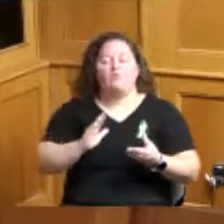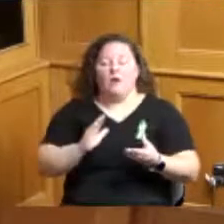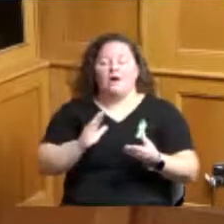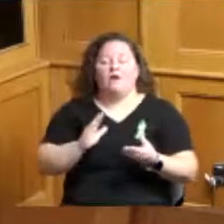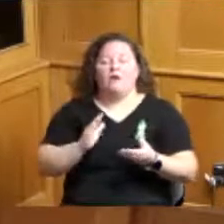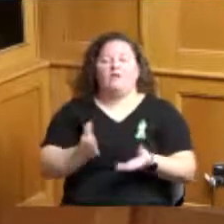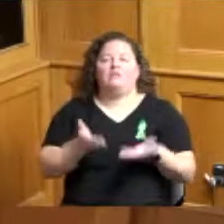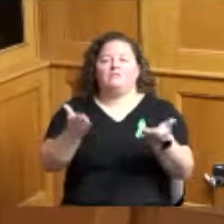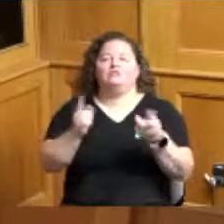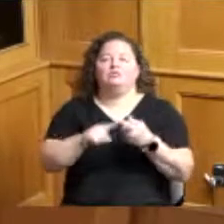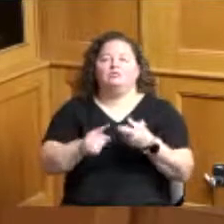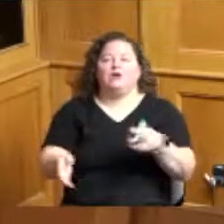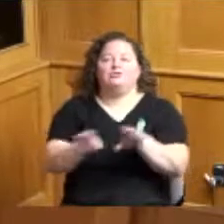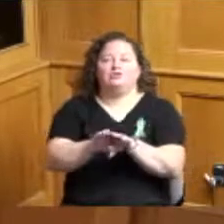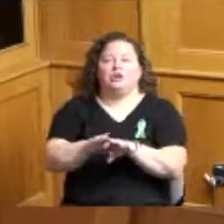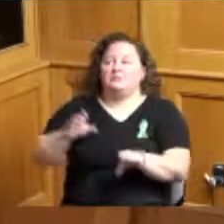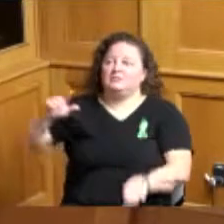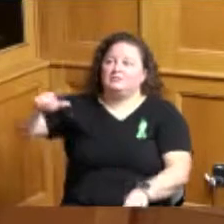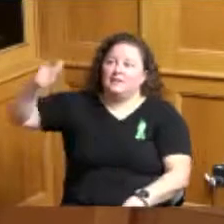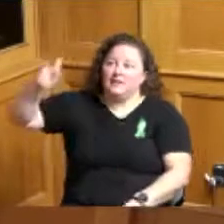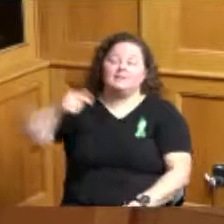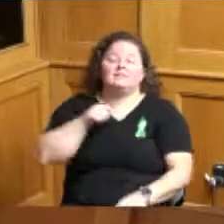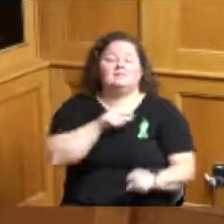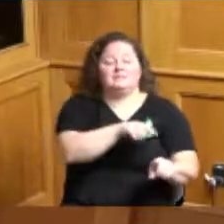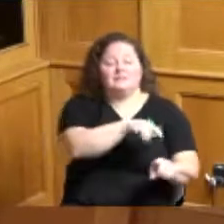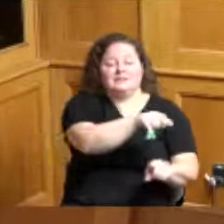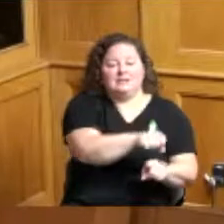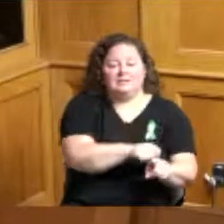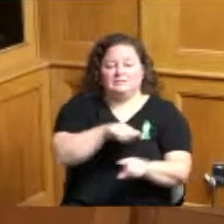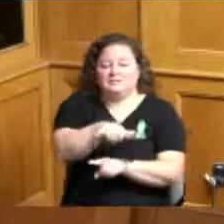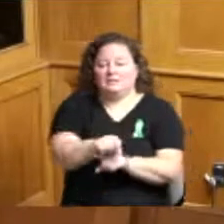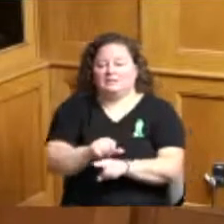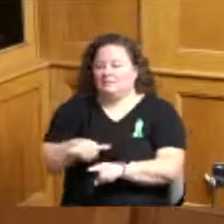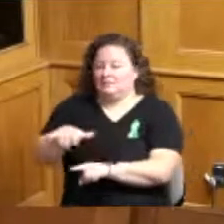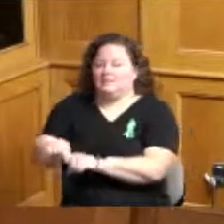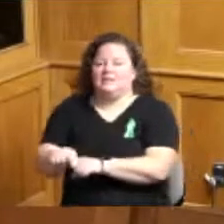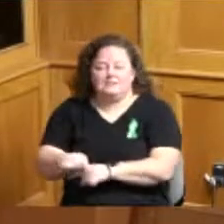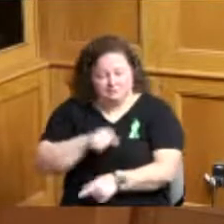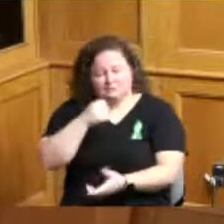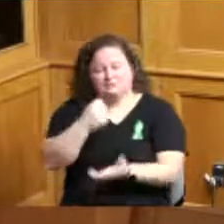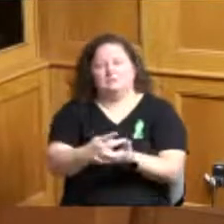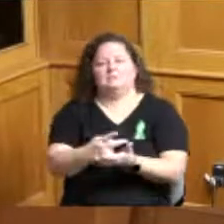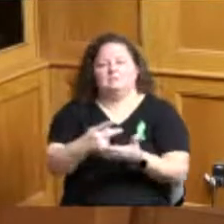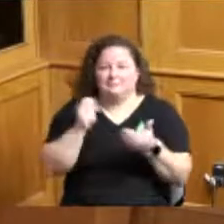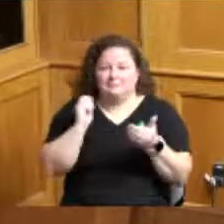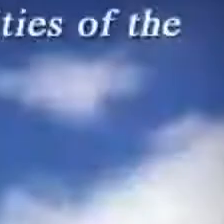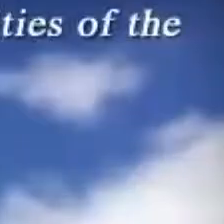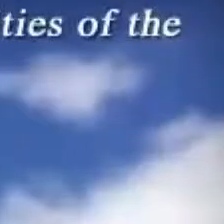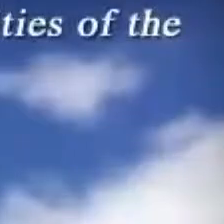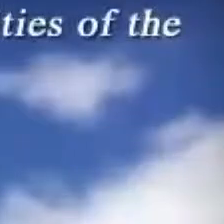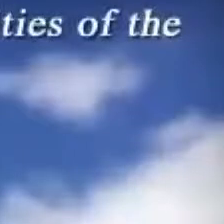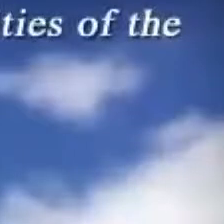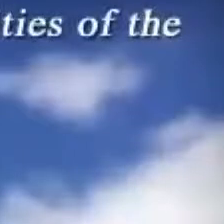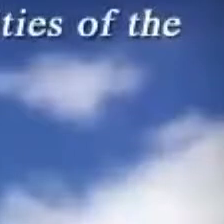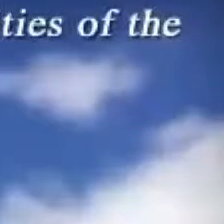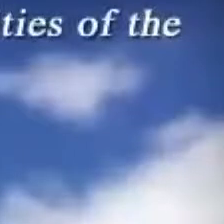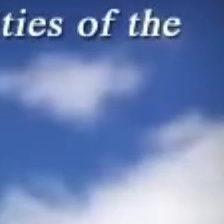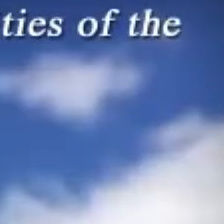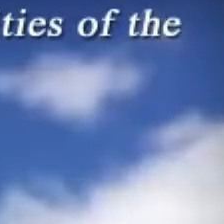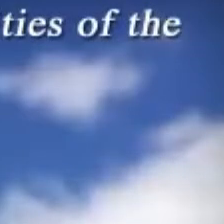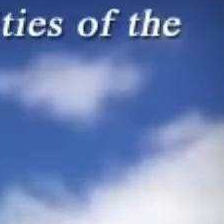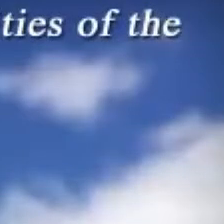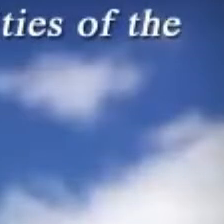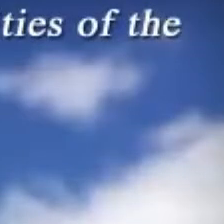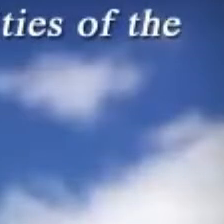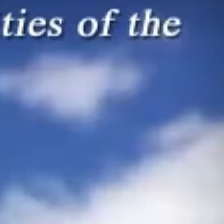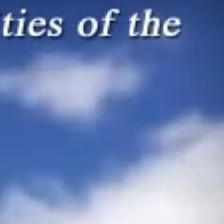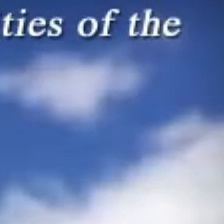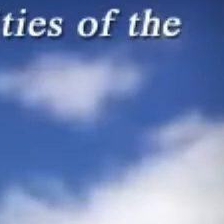Commissioner Summerow Dumas yes Commissioner Reece yes Commissioner Driehaus yes thank you